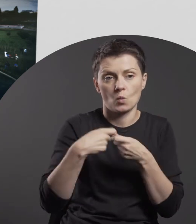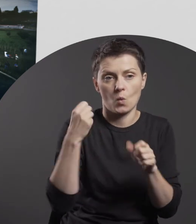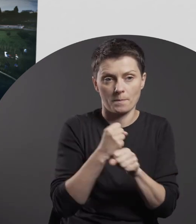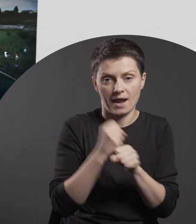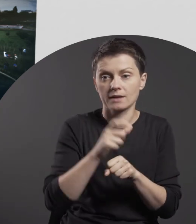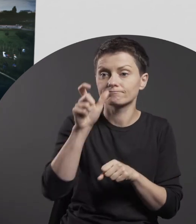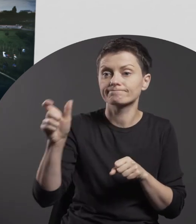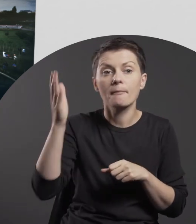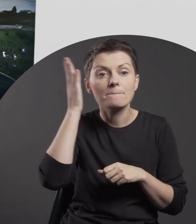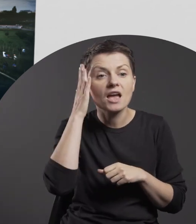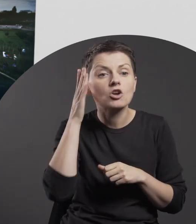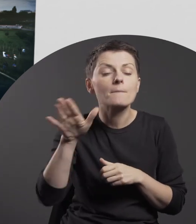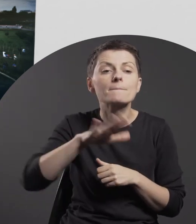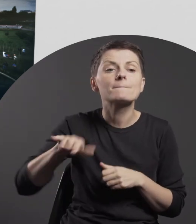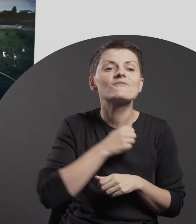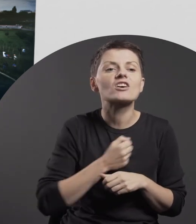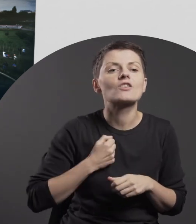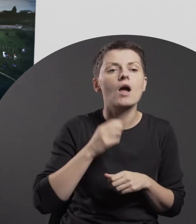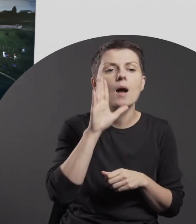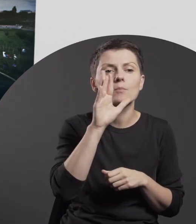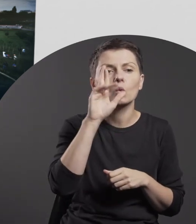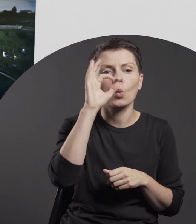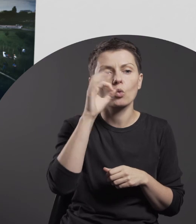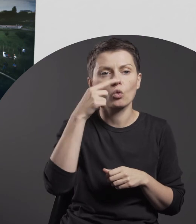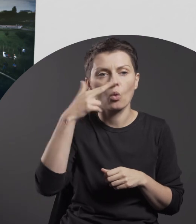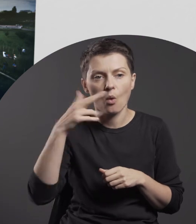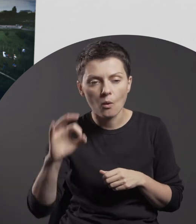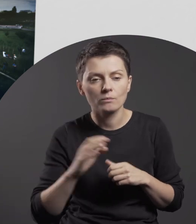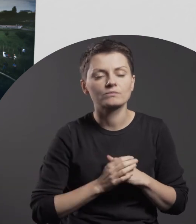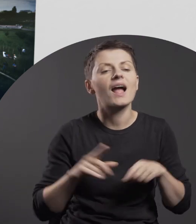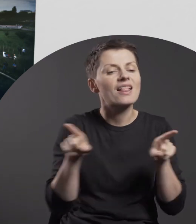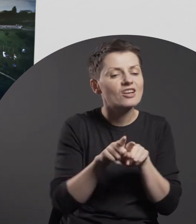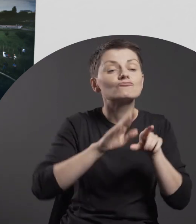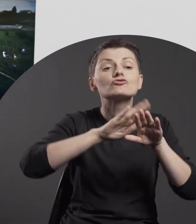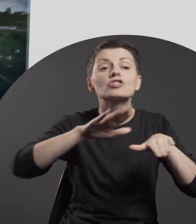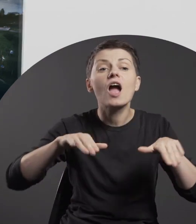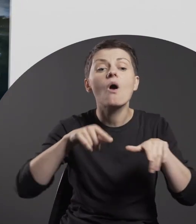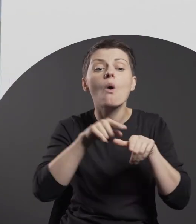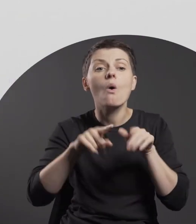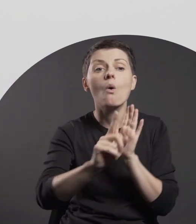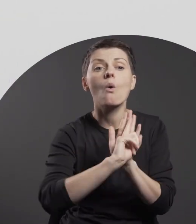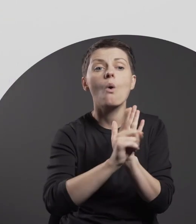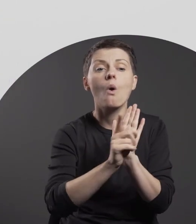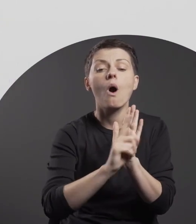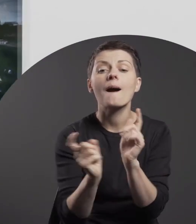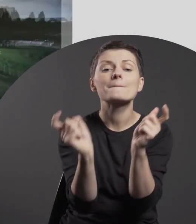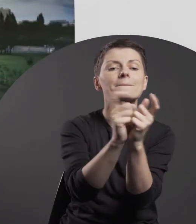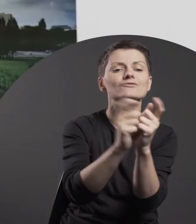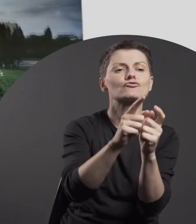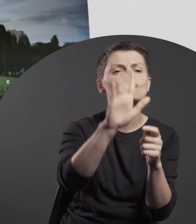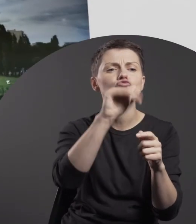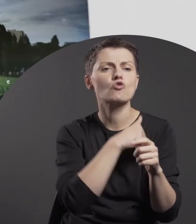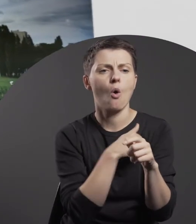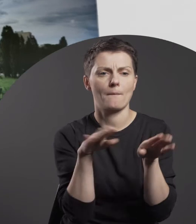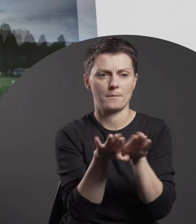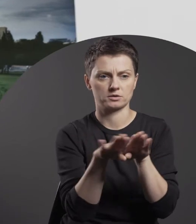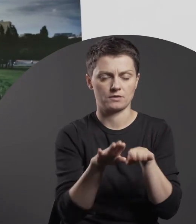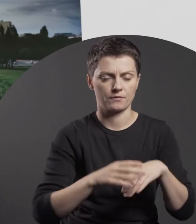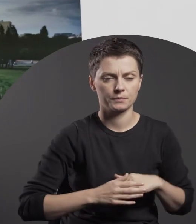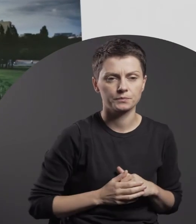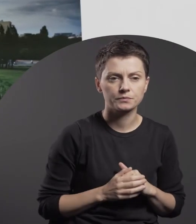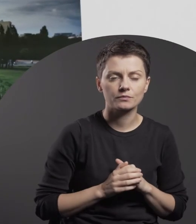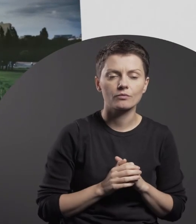with the residents of Bródno, a district of Warsaw, alongside the pupils of a local primary school.